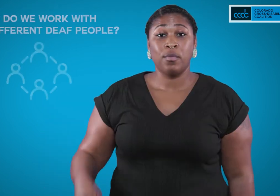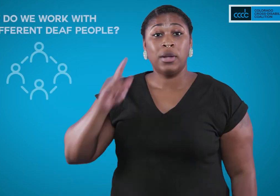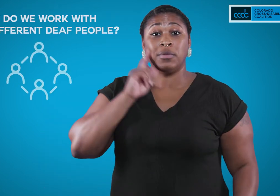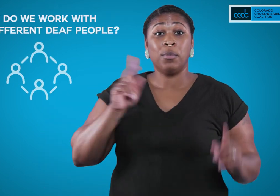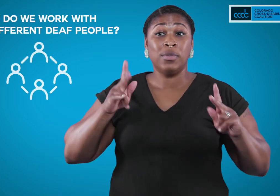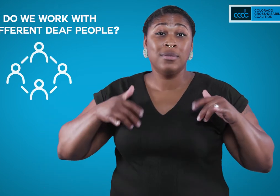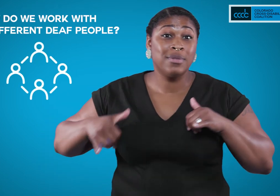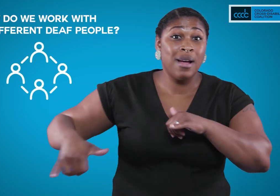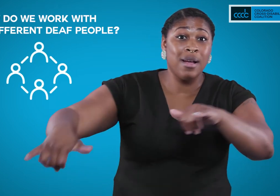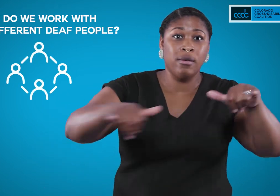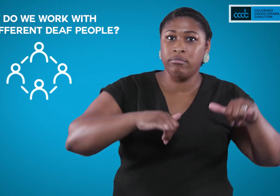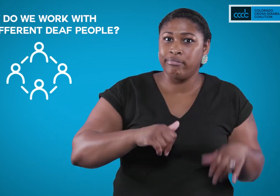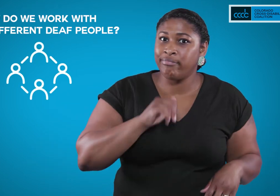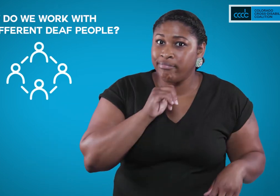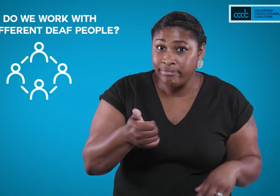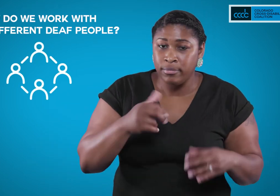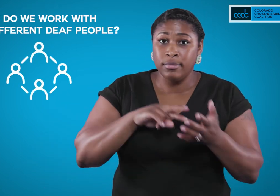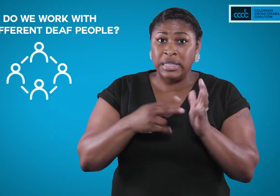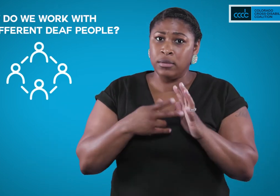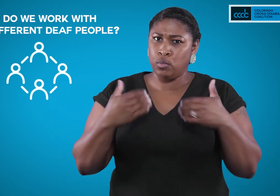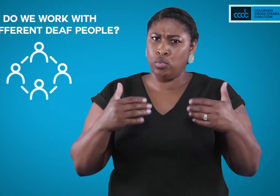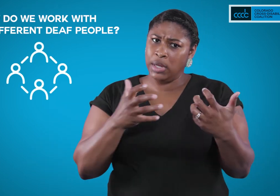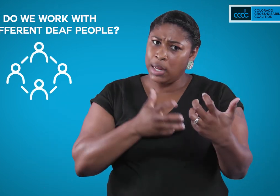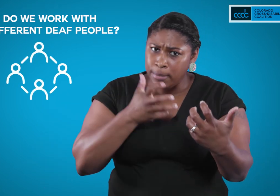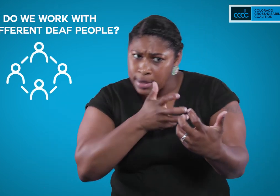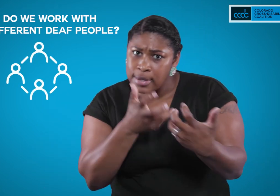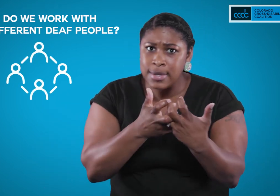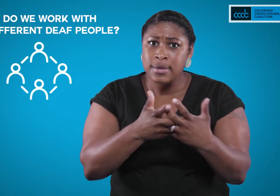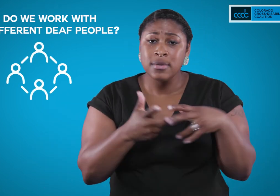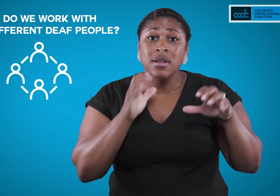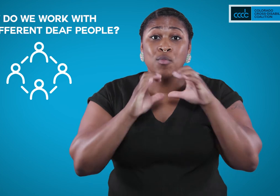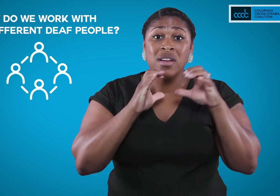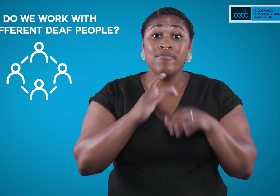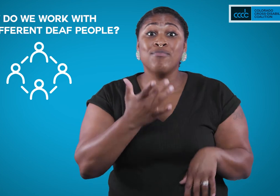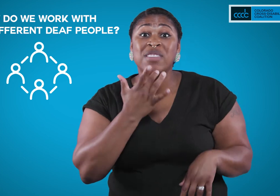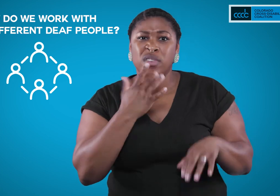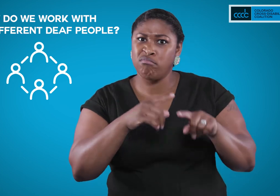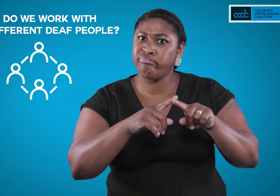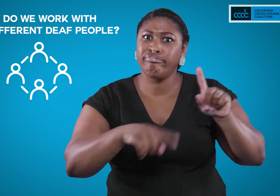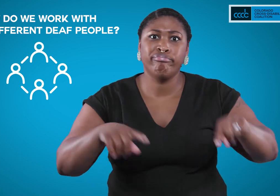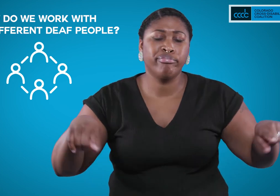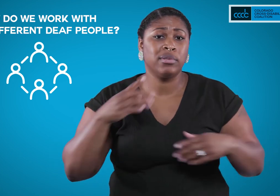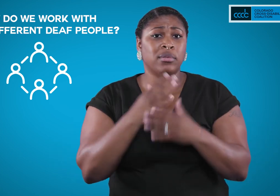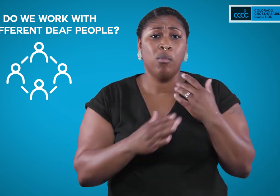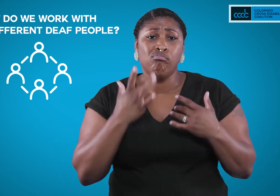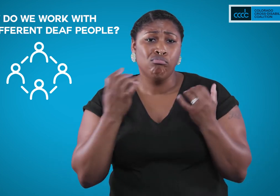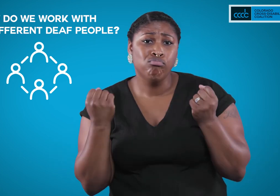We are not all the same. That means that accommodations, communication preferences, and personal experiences vary widely.